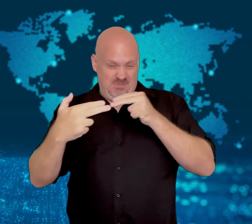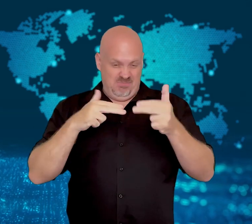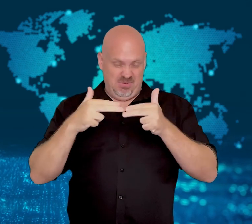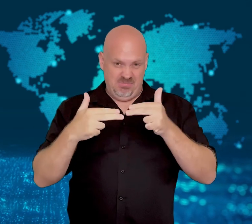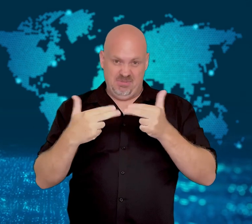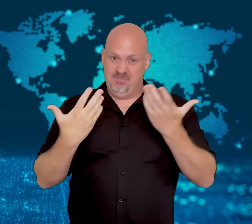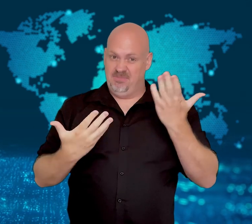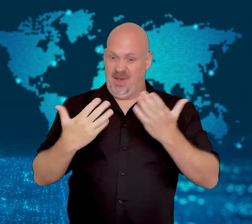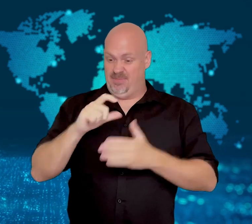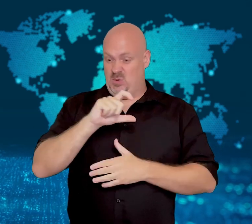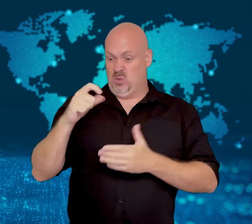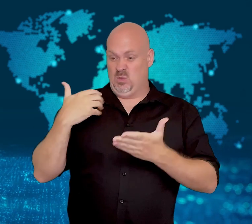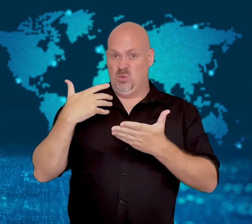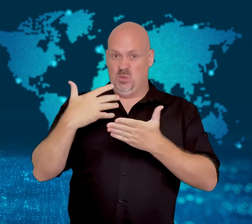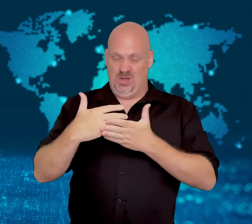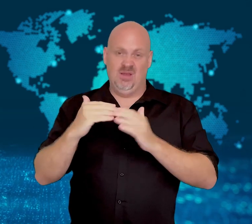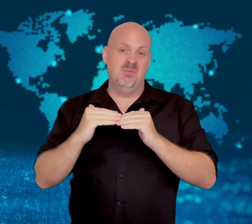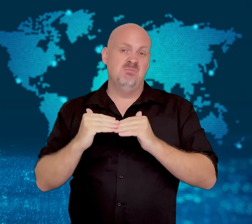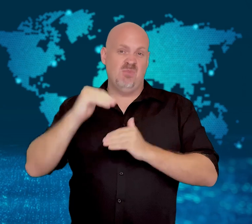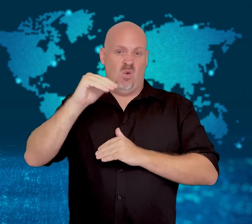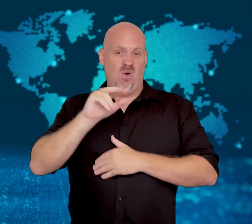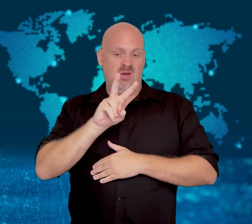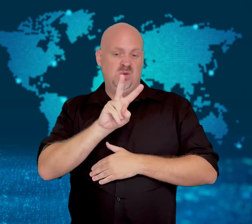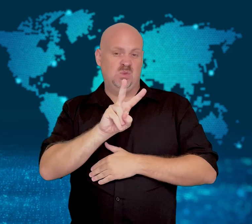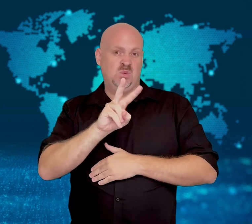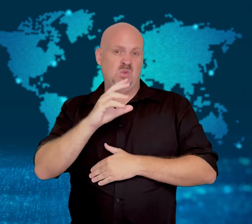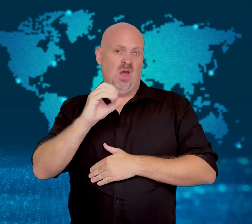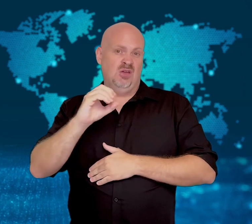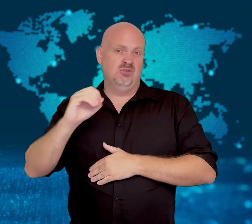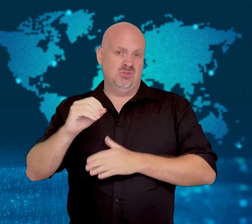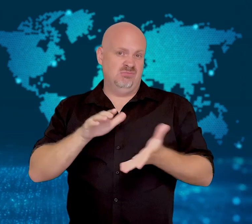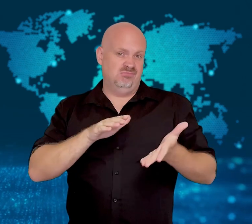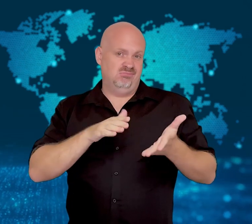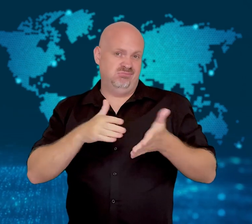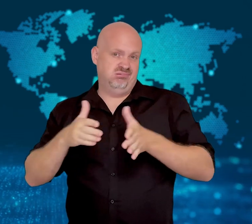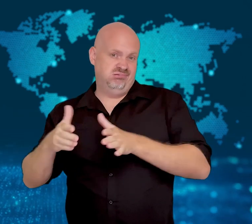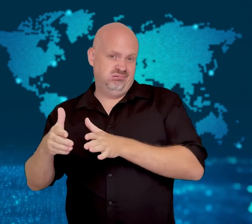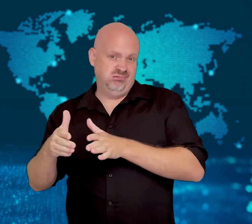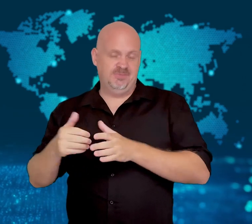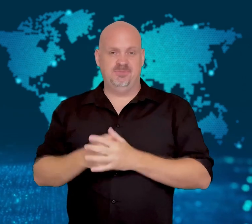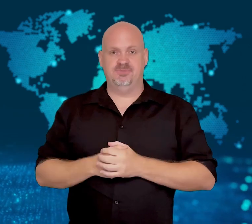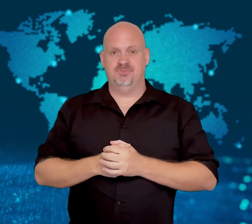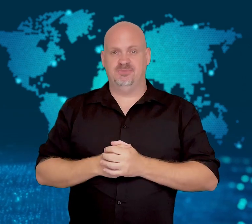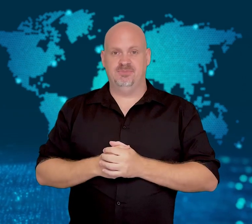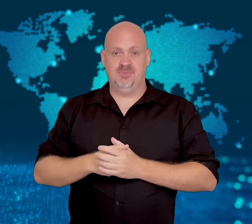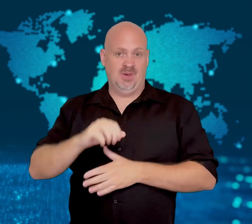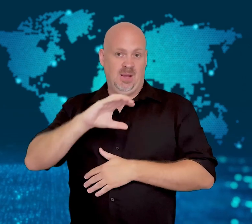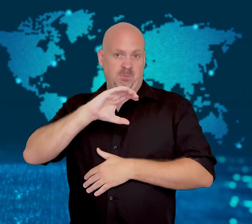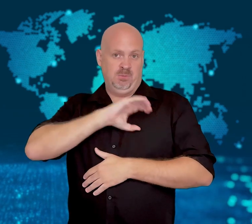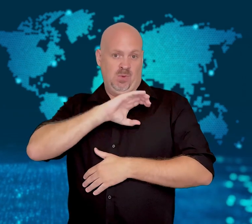The UN estimates the newest battle may have led to 200 more deaths over the week.